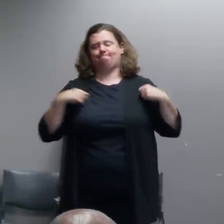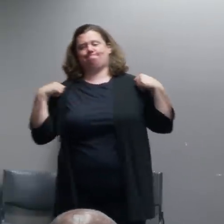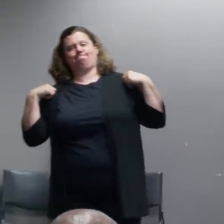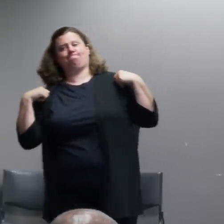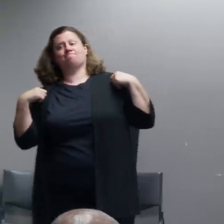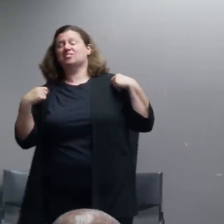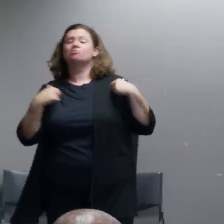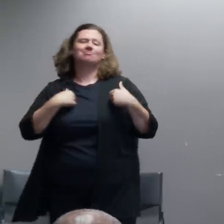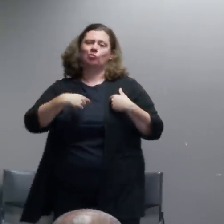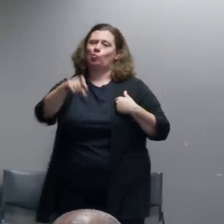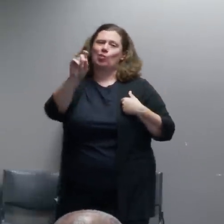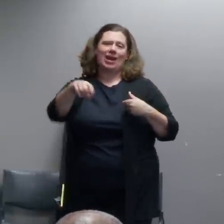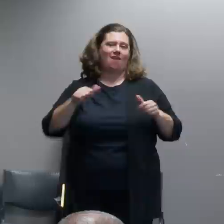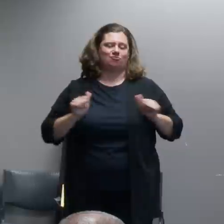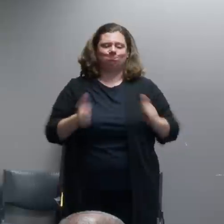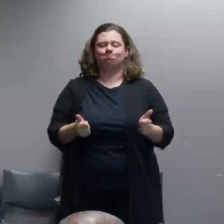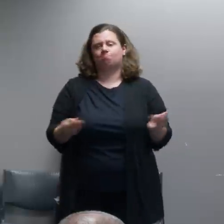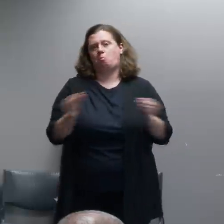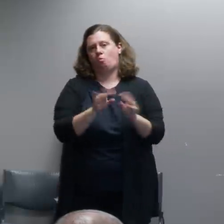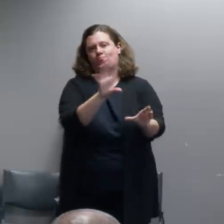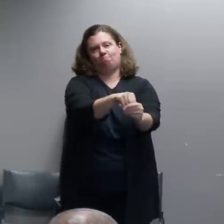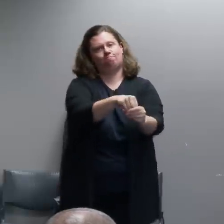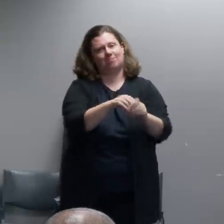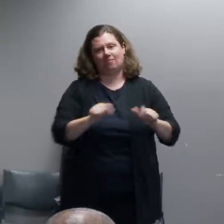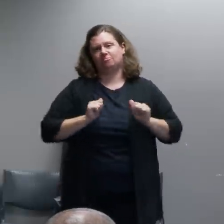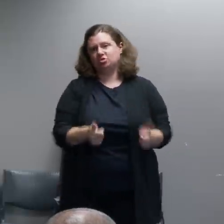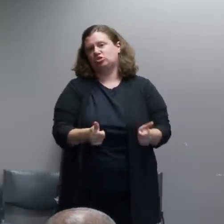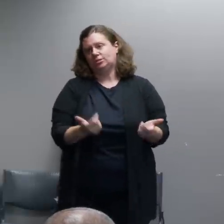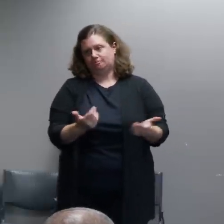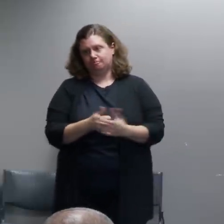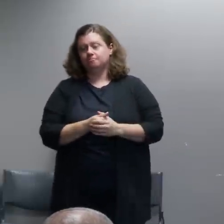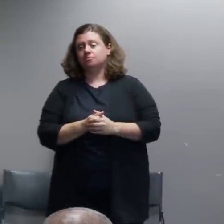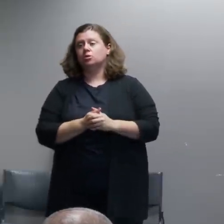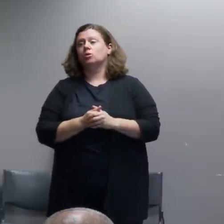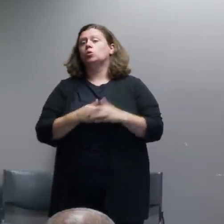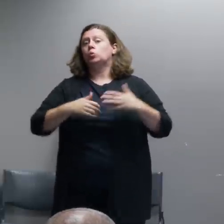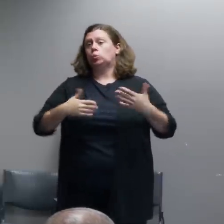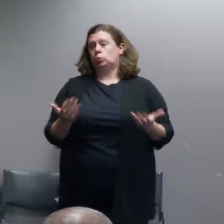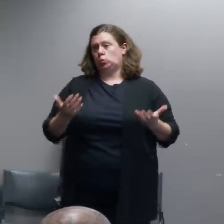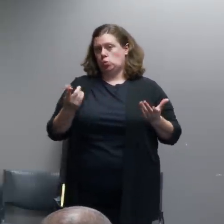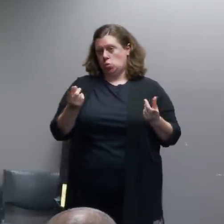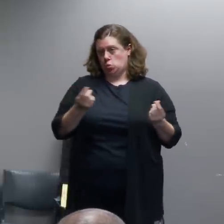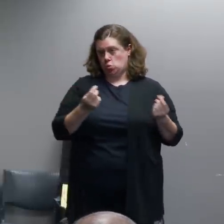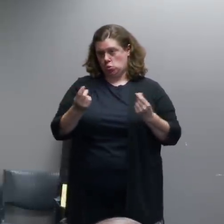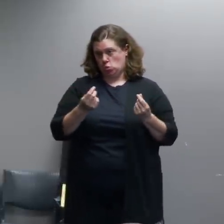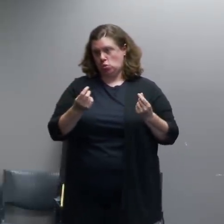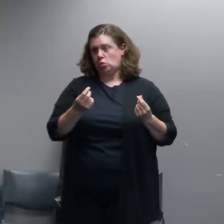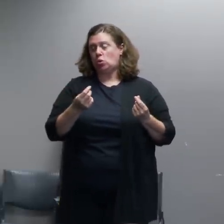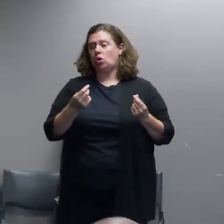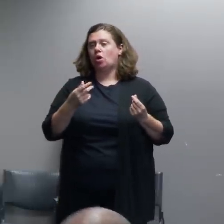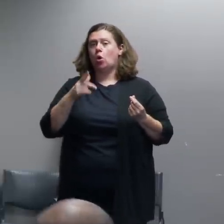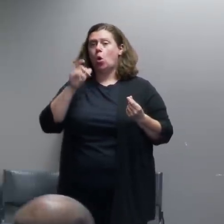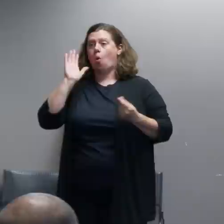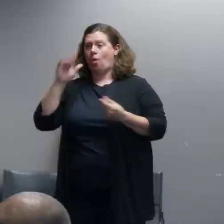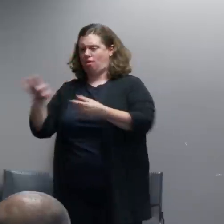have a lot we'll have success at trying to work with organizers to facilitate free speech events. We do that all the time.